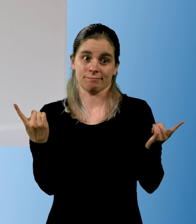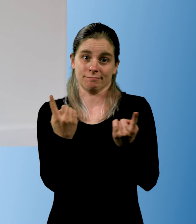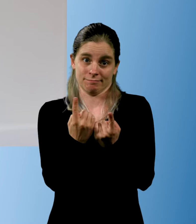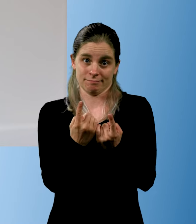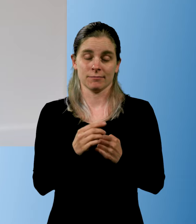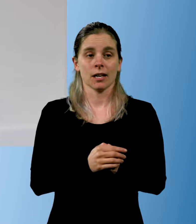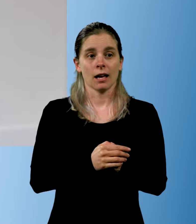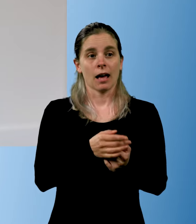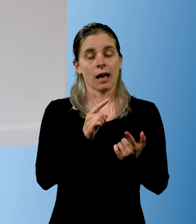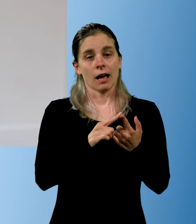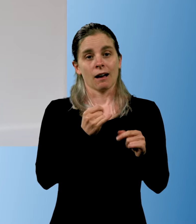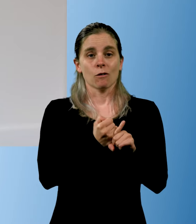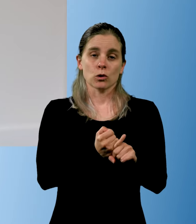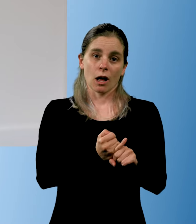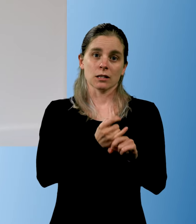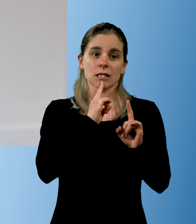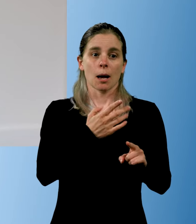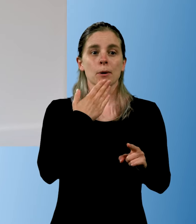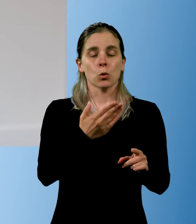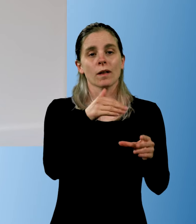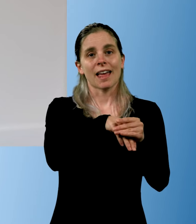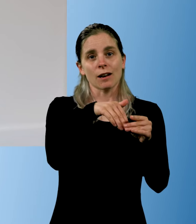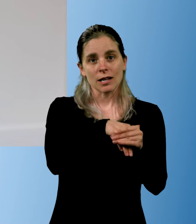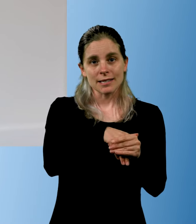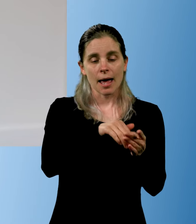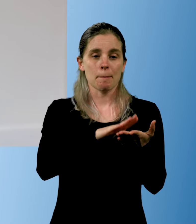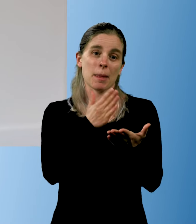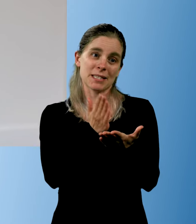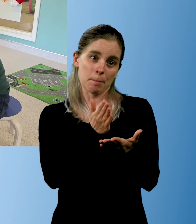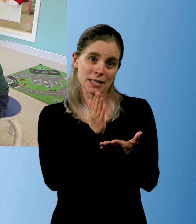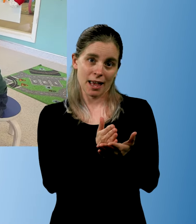How do you create good participation and co-determination,-